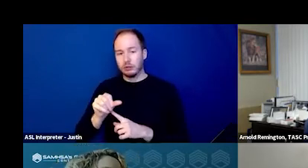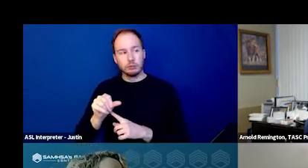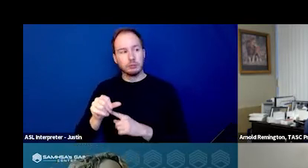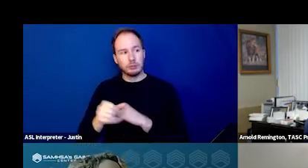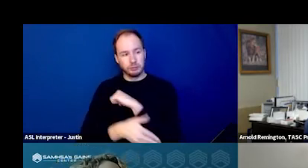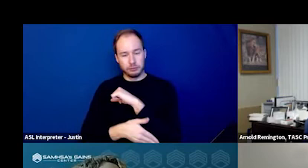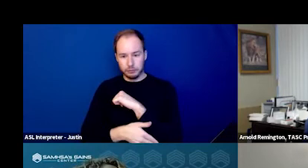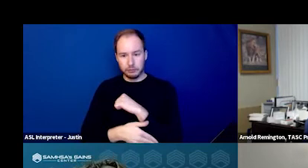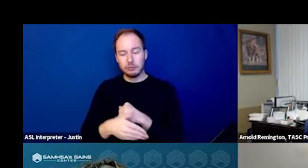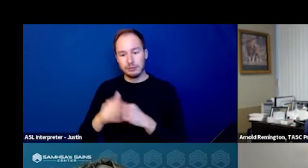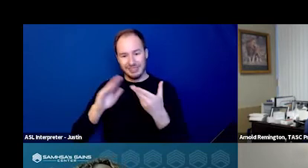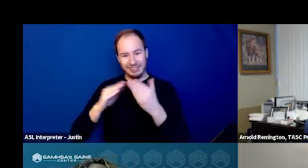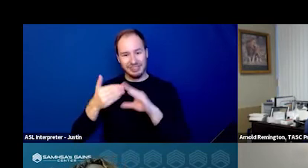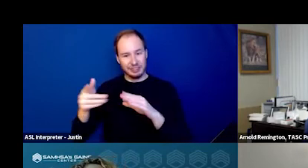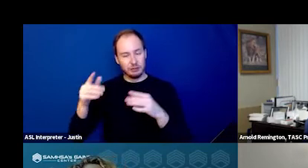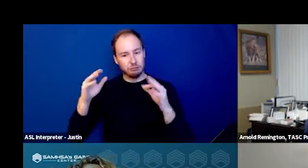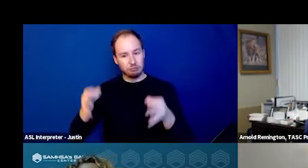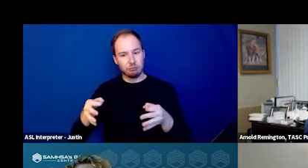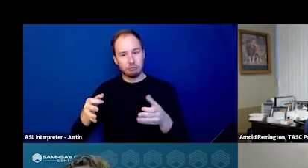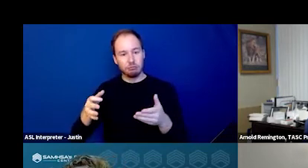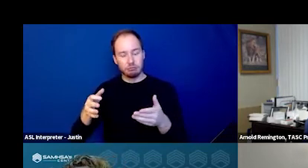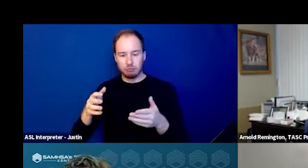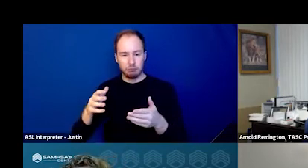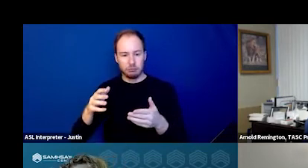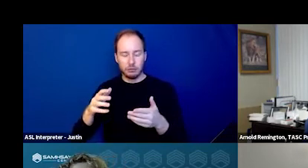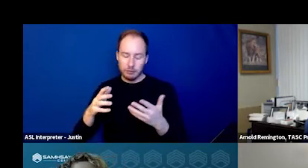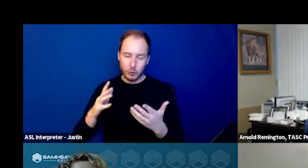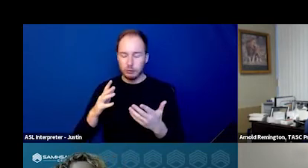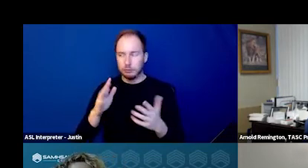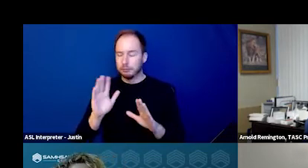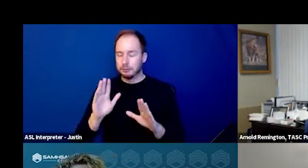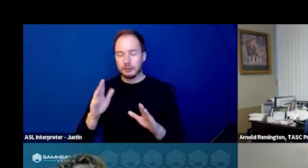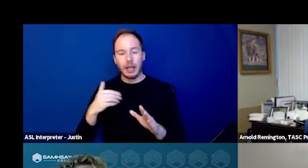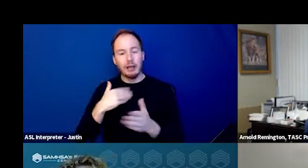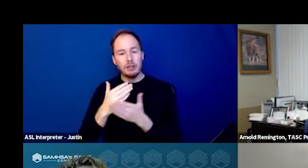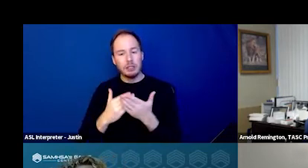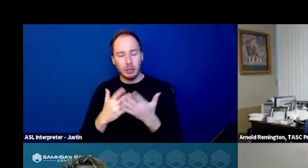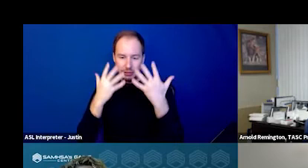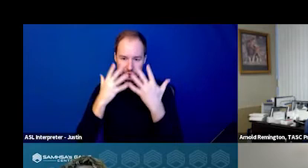the city of Tulsa has really had some very unfortunate situations in recent years,